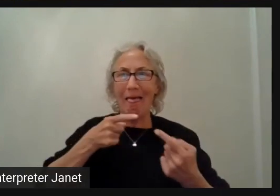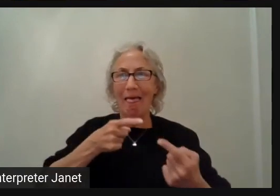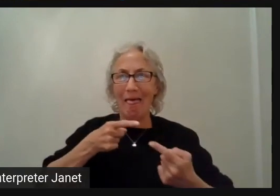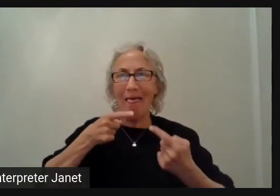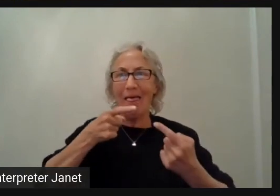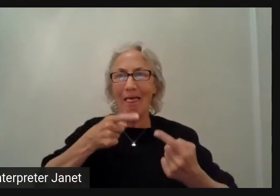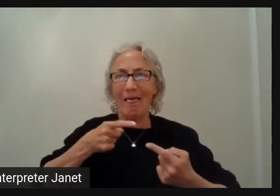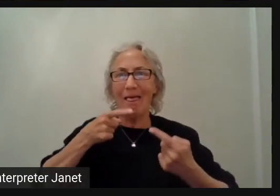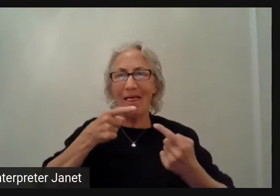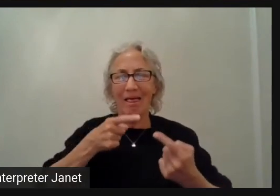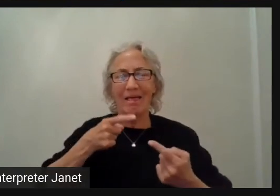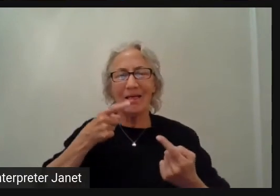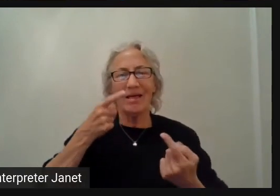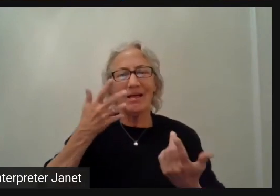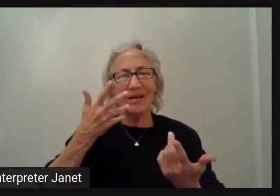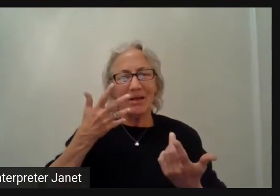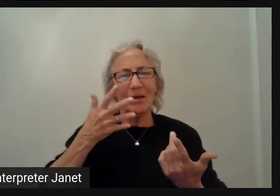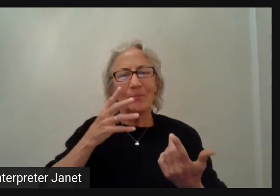They will be present.